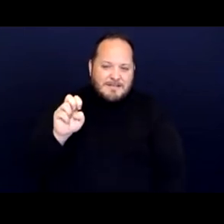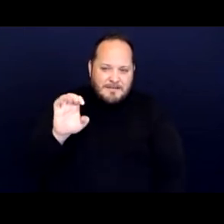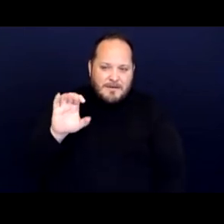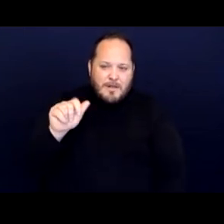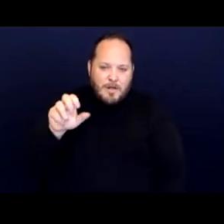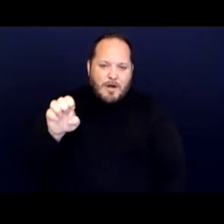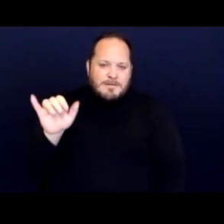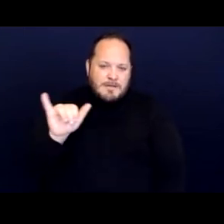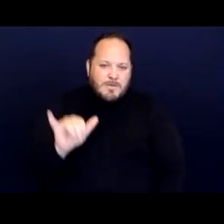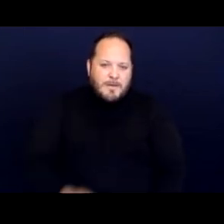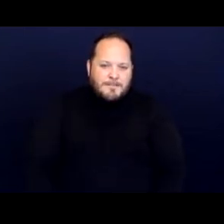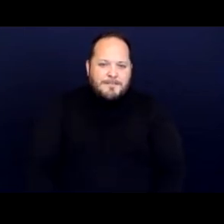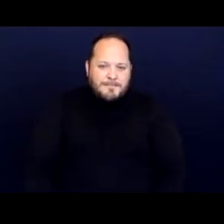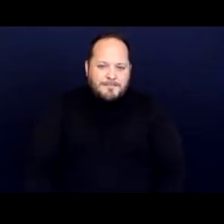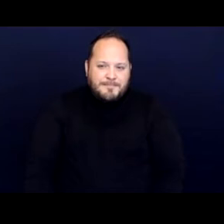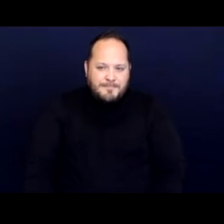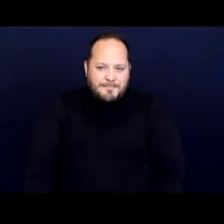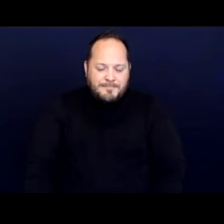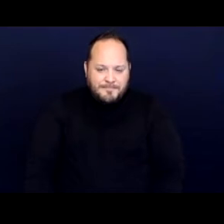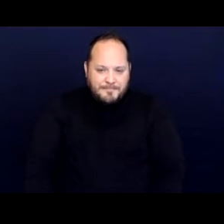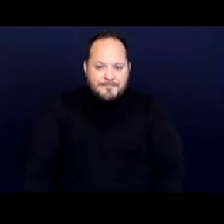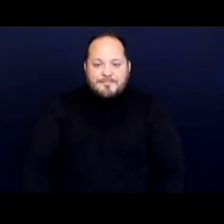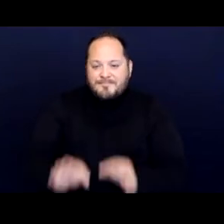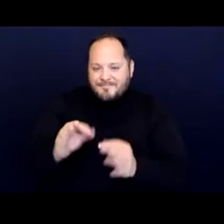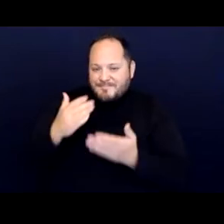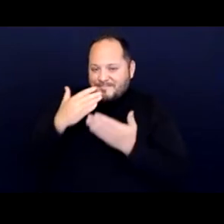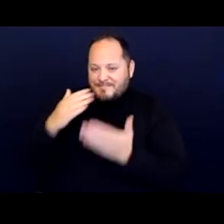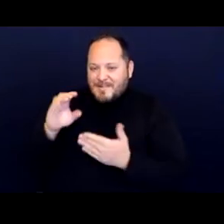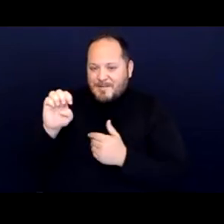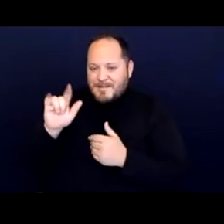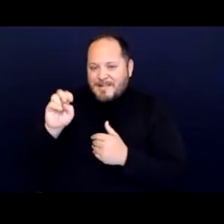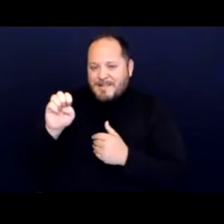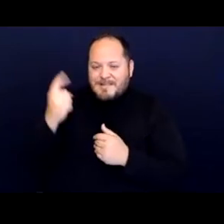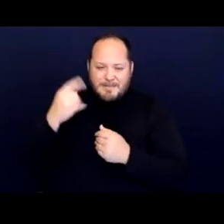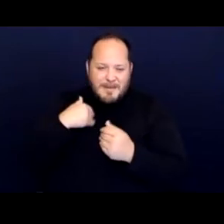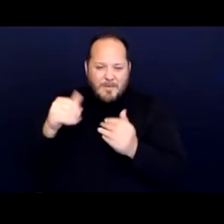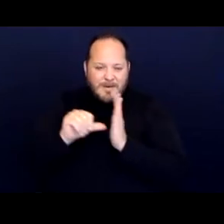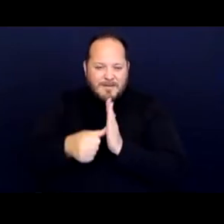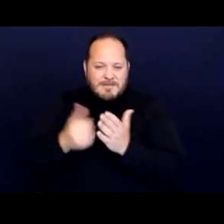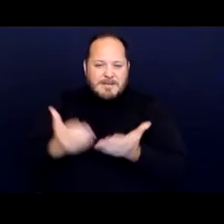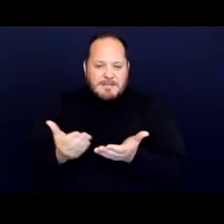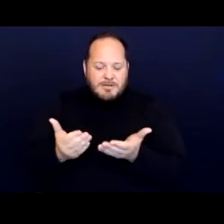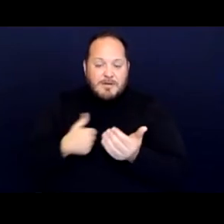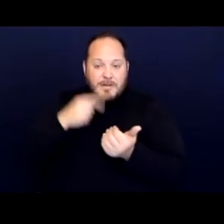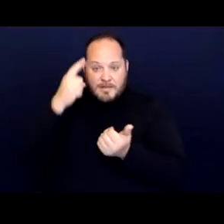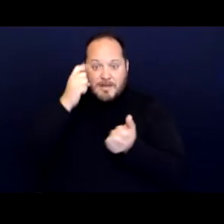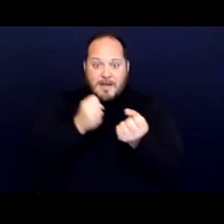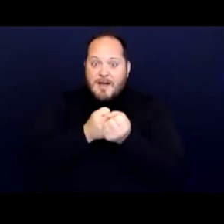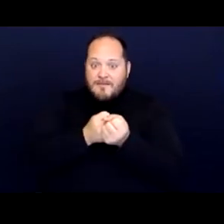[Sydney] Thanks, Elaine. And you know something I wanted to emphasize here. And I think advocates realized pretty early on